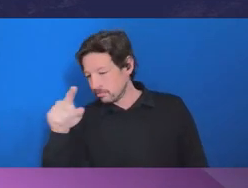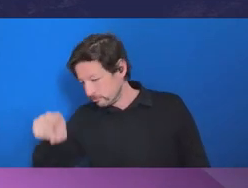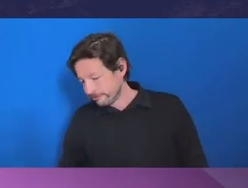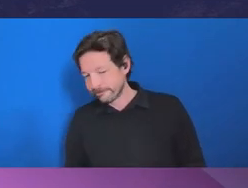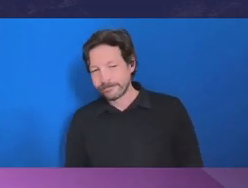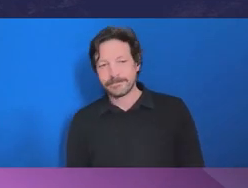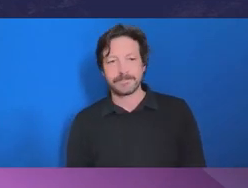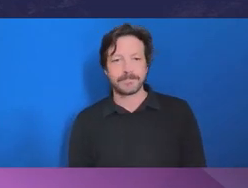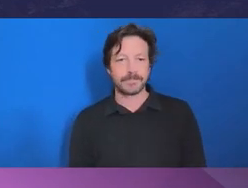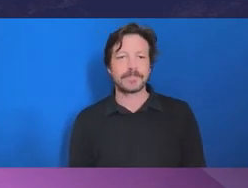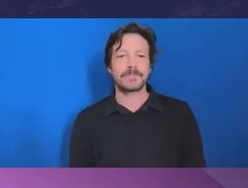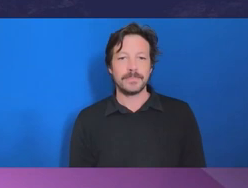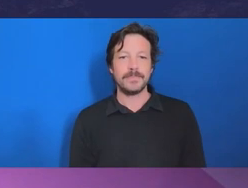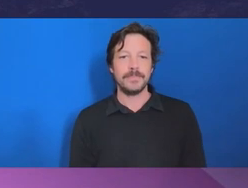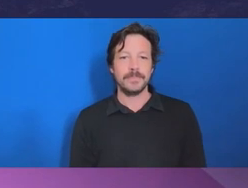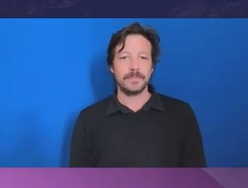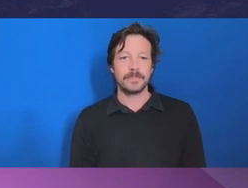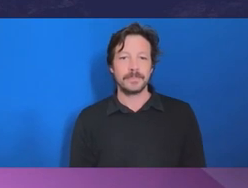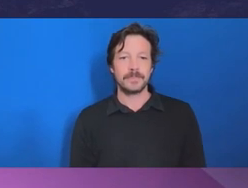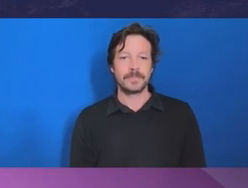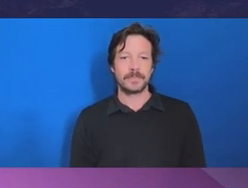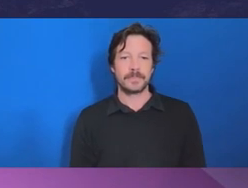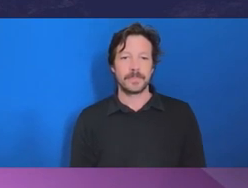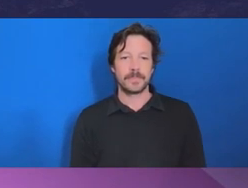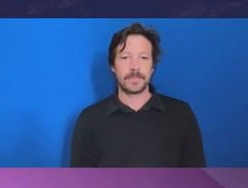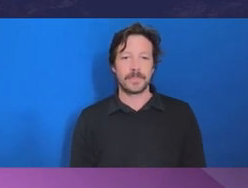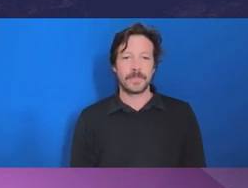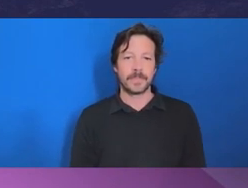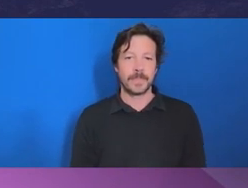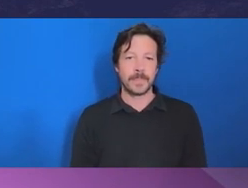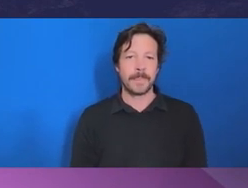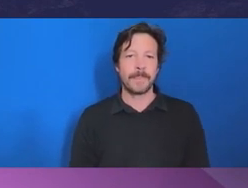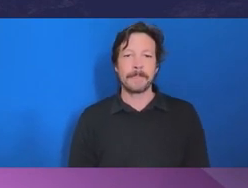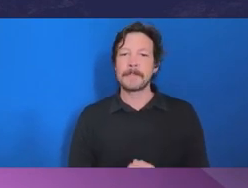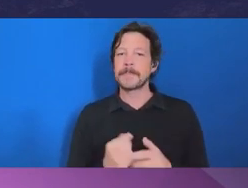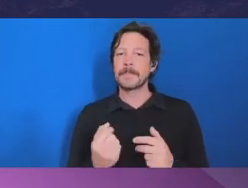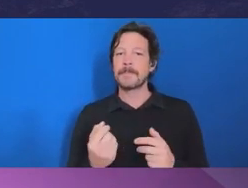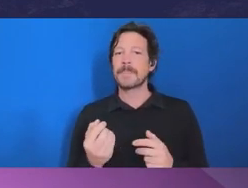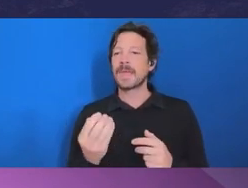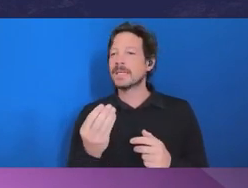Okay. So we've received some questions from smaller organizations across the public sector.